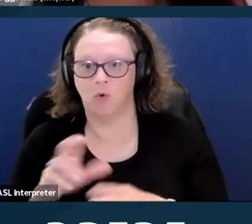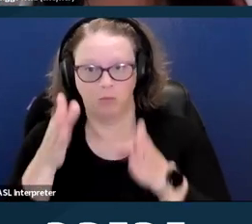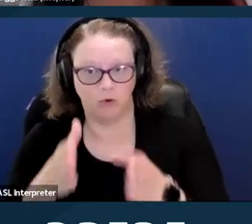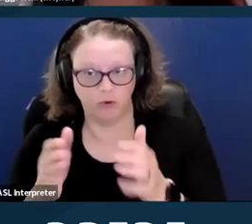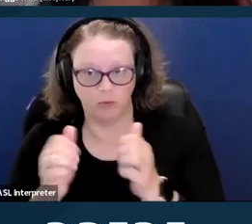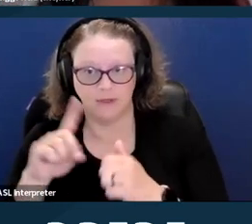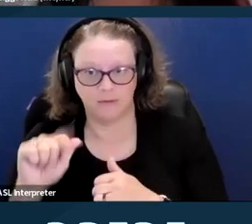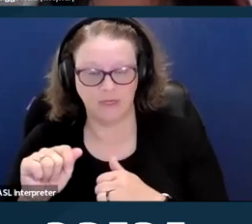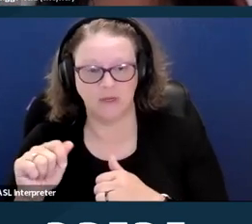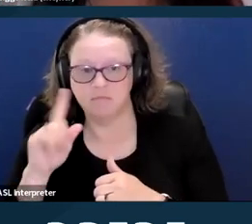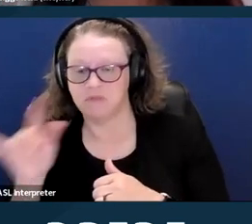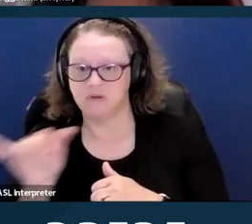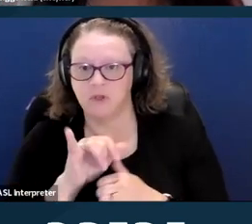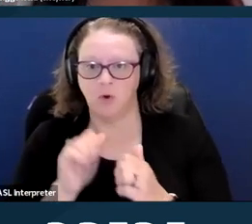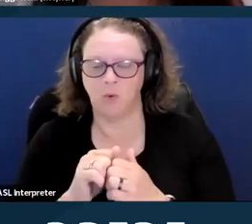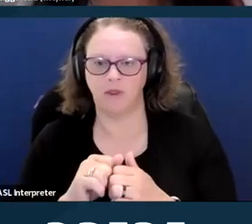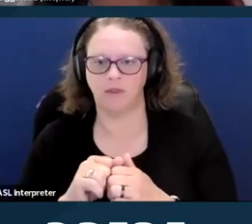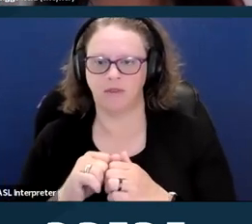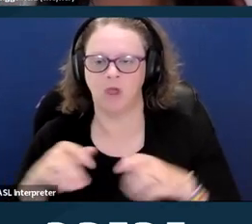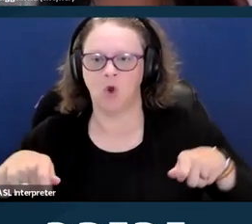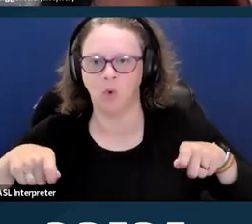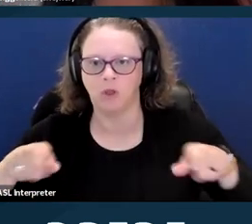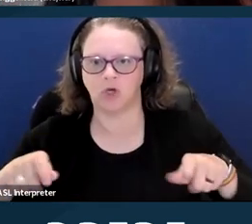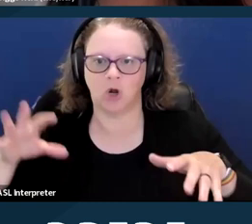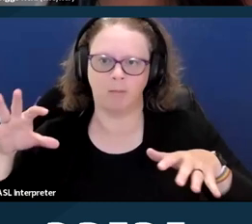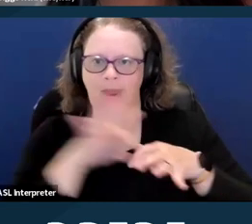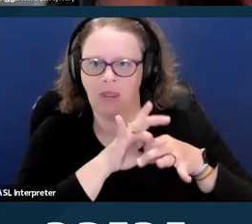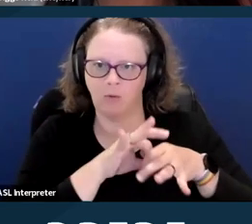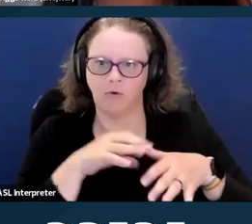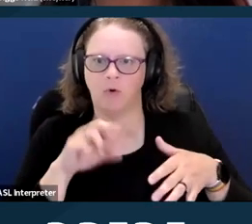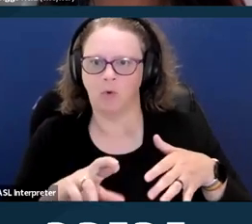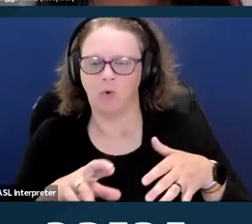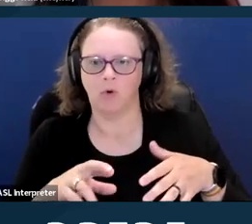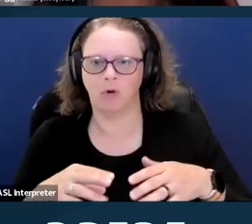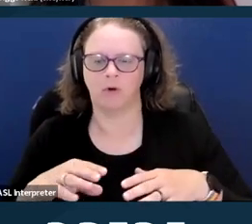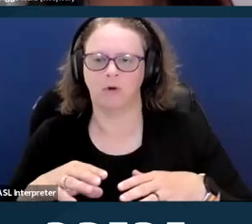similar with wheelchair bound or confined to a wheelchair. This has a negative connotation